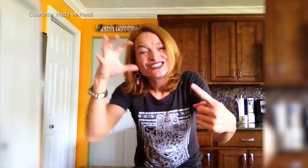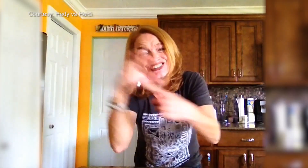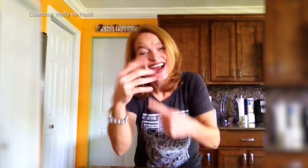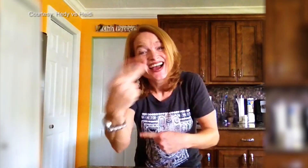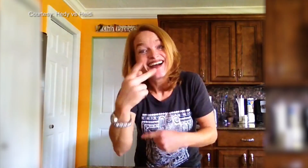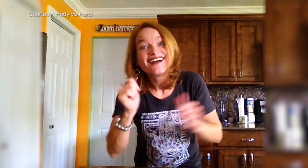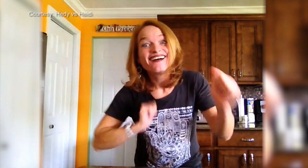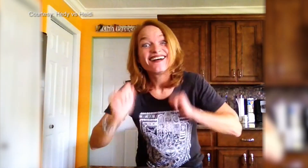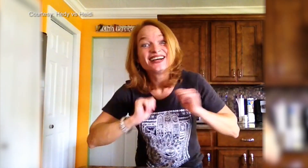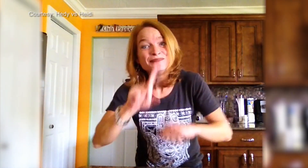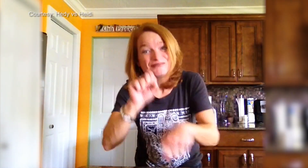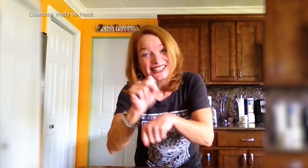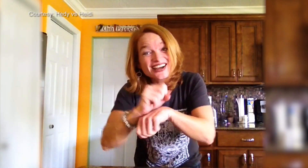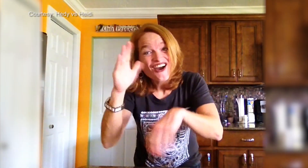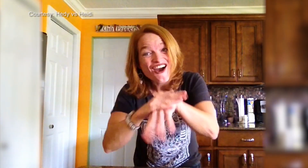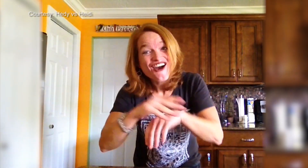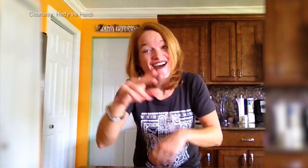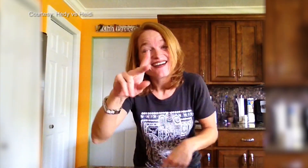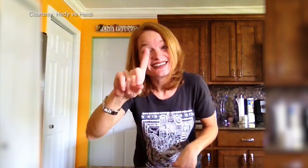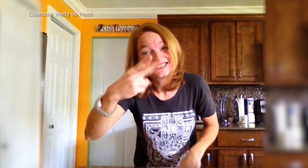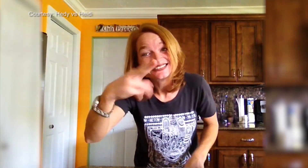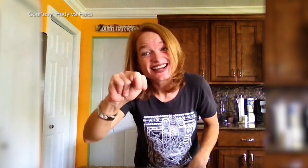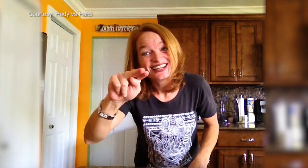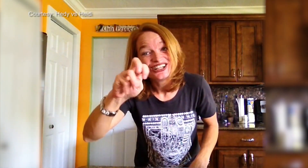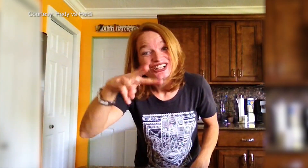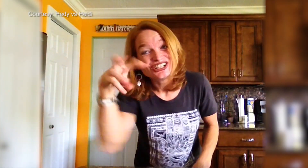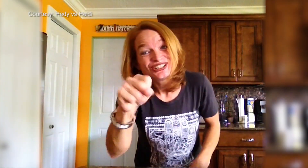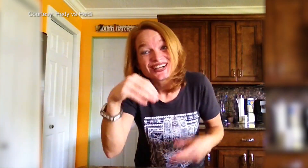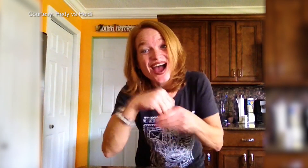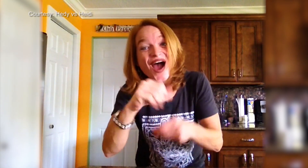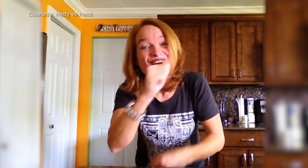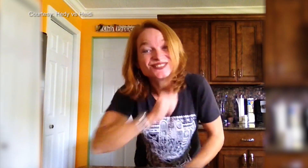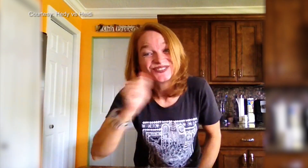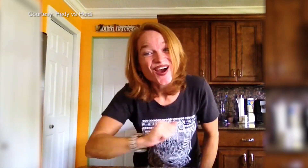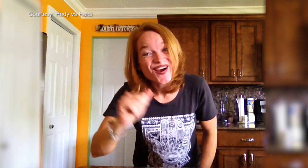It’s so cool! We’re true biz on the DHN news show in Arizona.